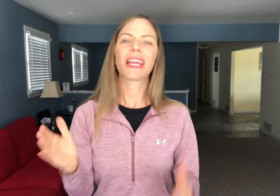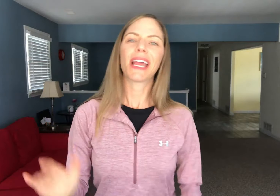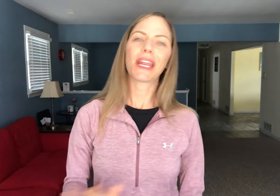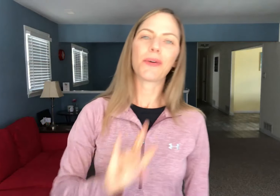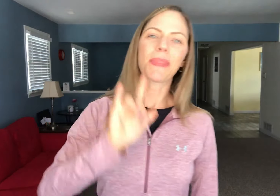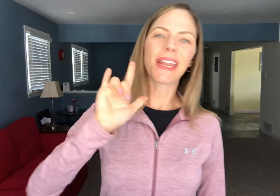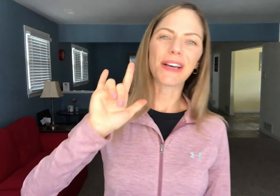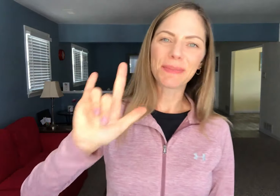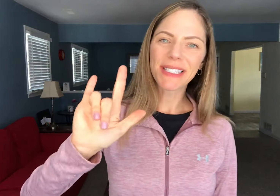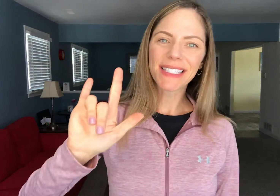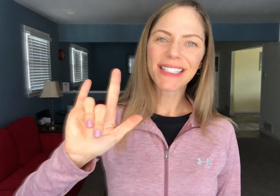And I hope that helps.